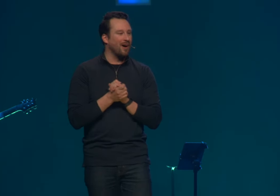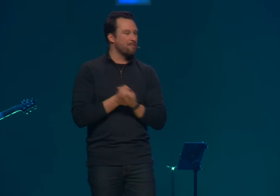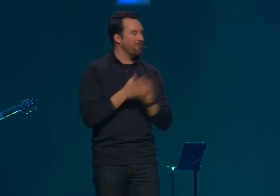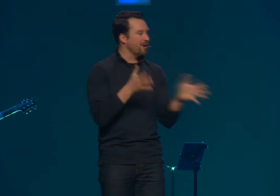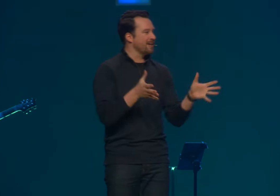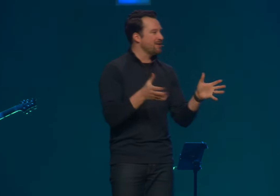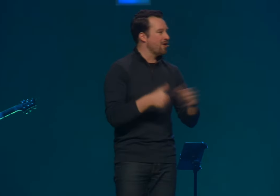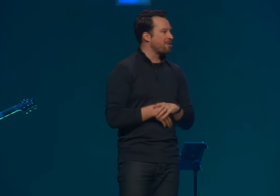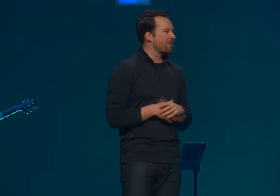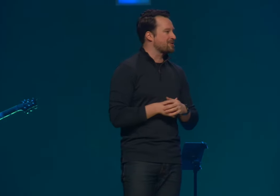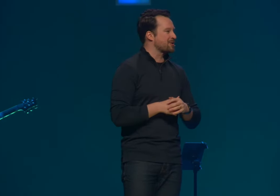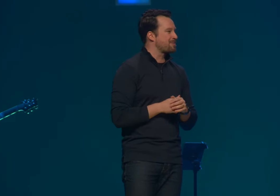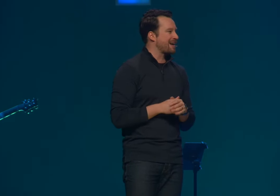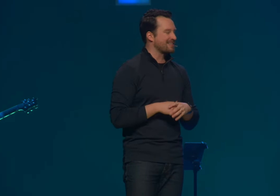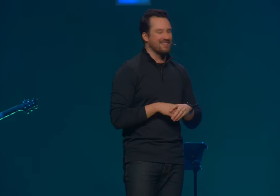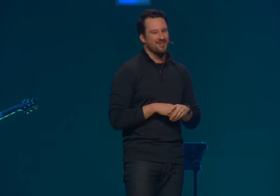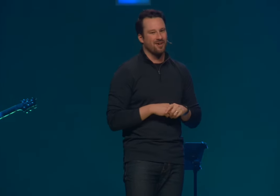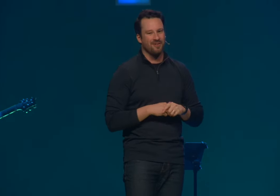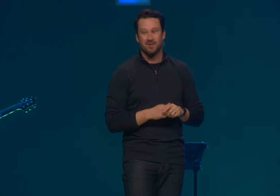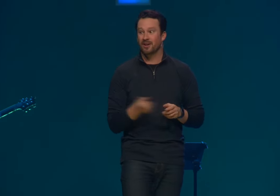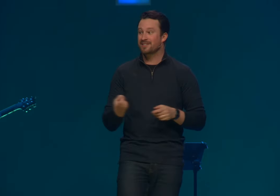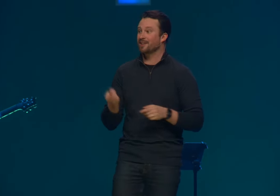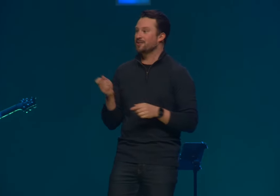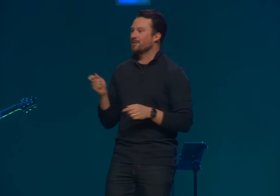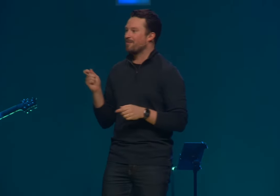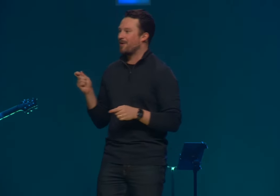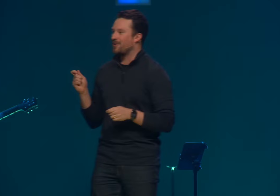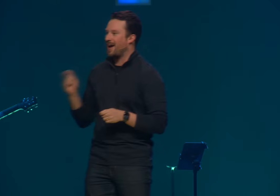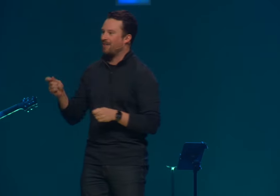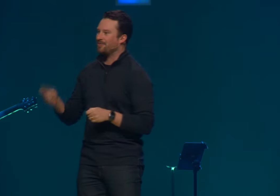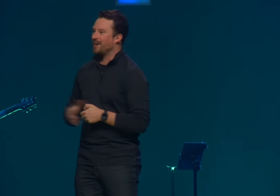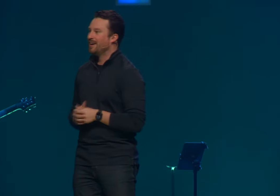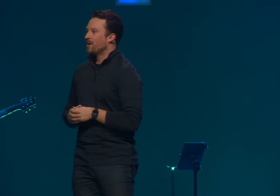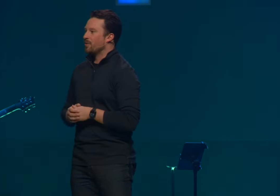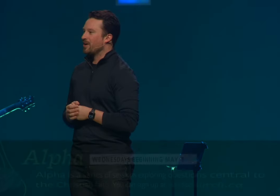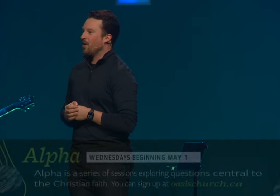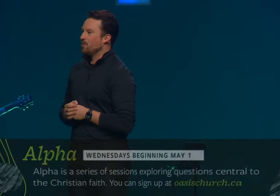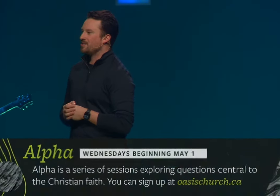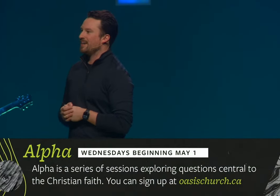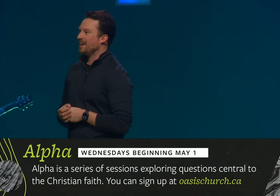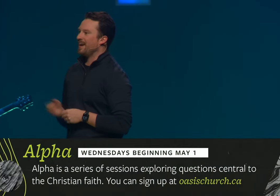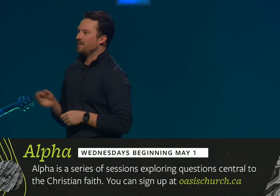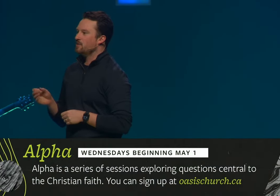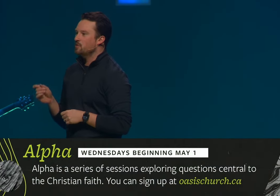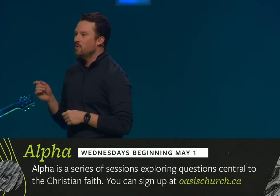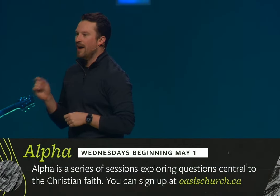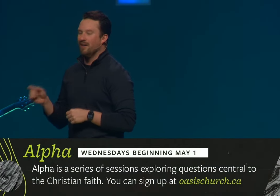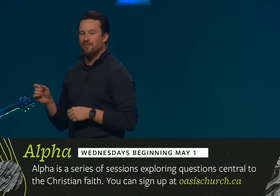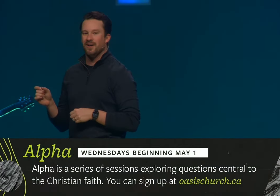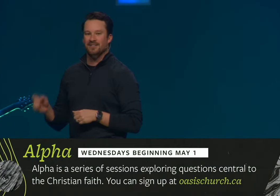Well, before I let you know about what you expect in this service, I want to tell you about Alpha. We are hosting a new Alpha.